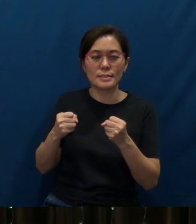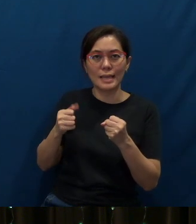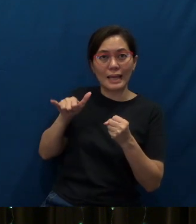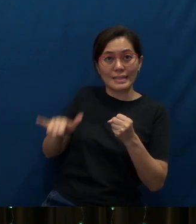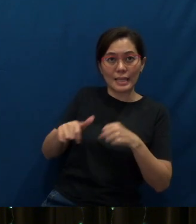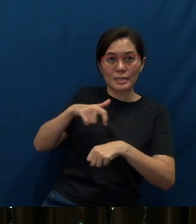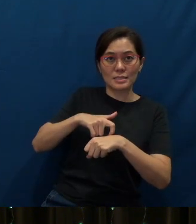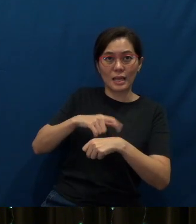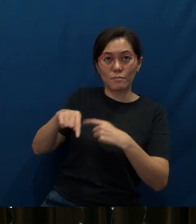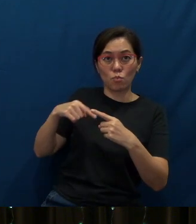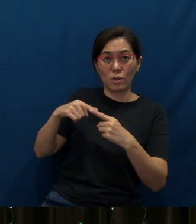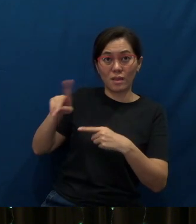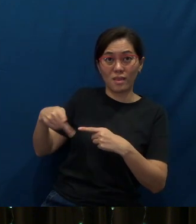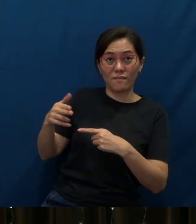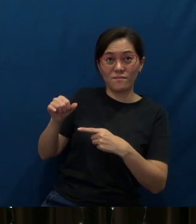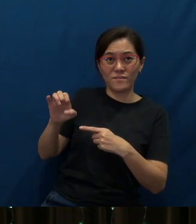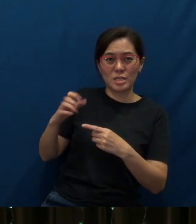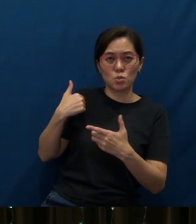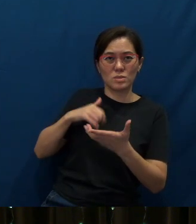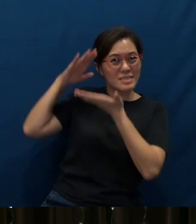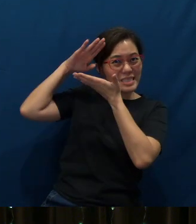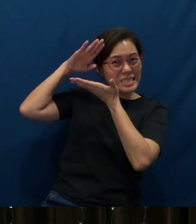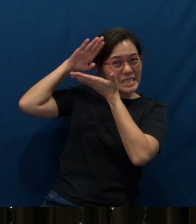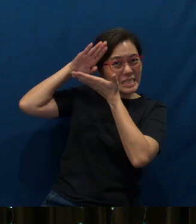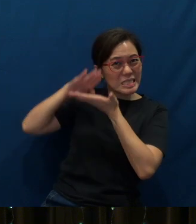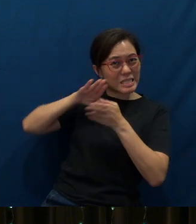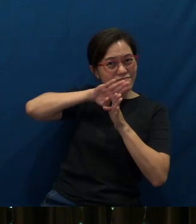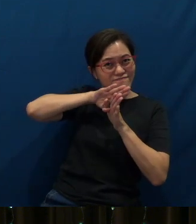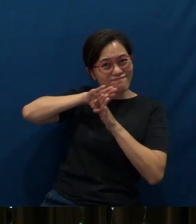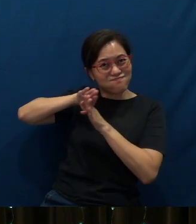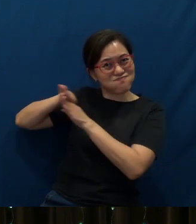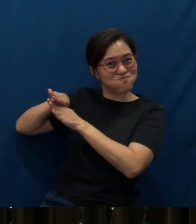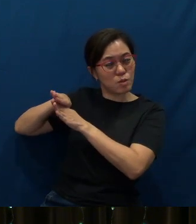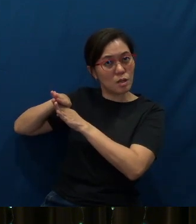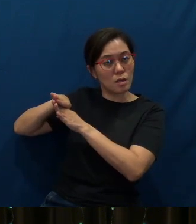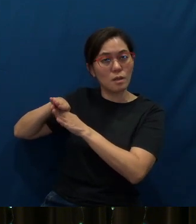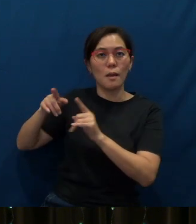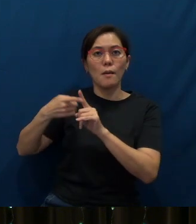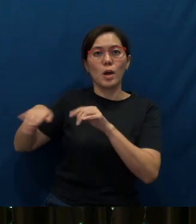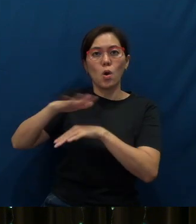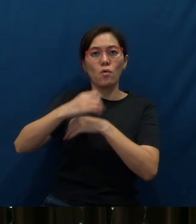at that phase of life suppress it, but over the years due to some other crisis,